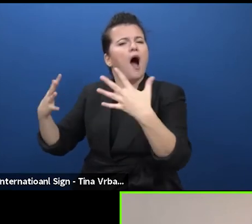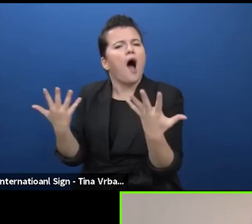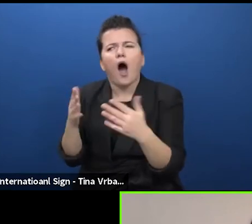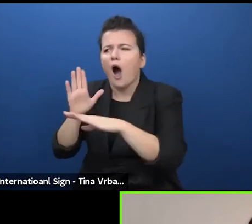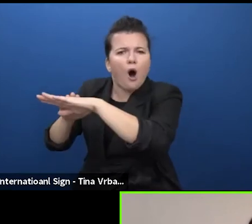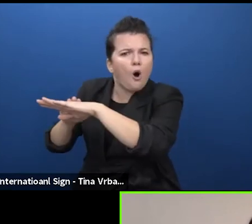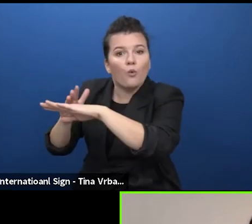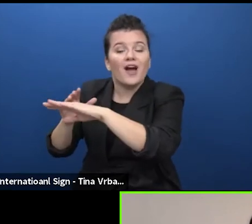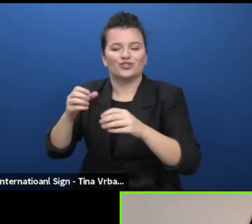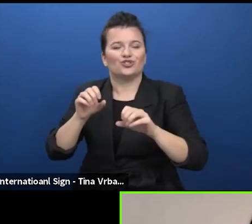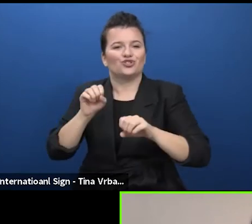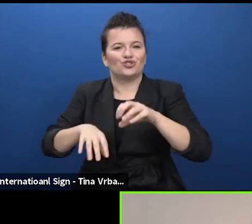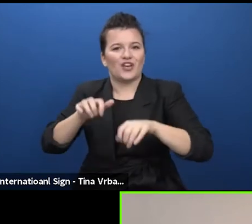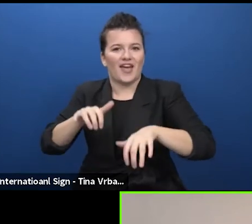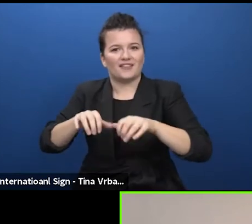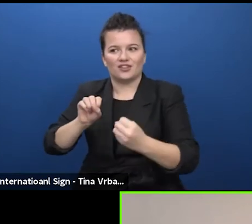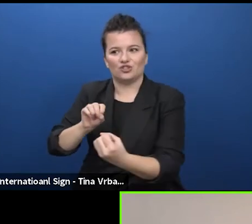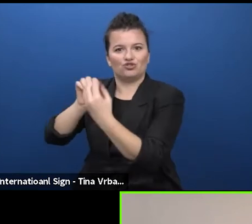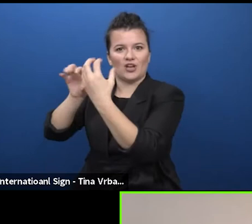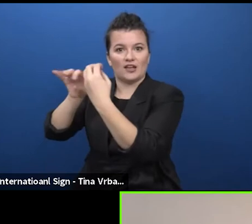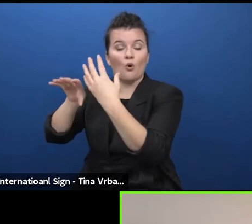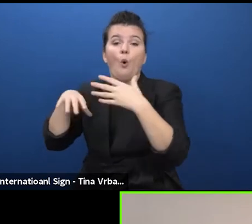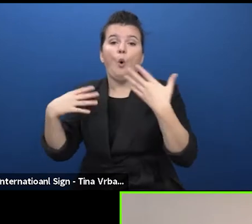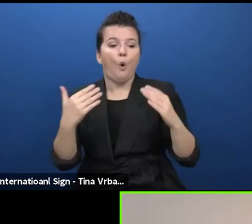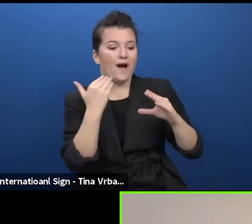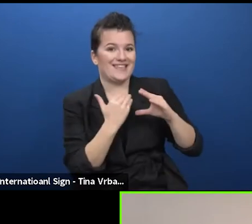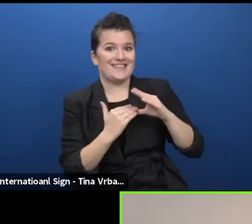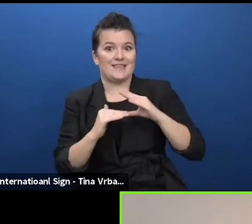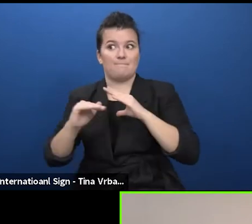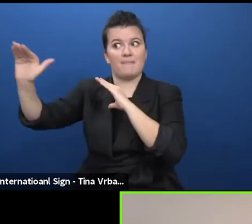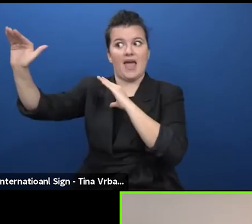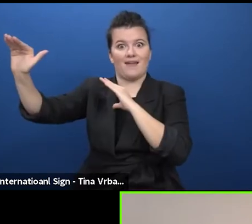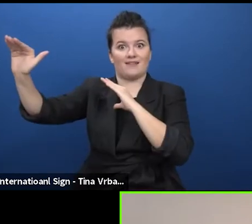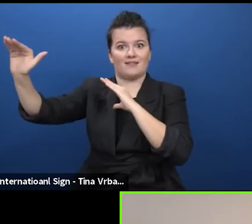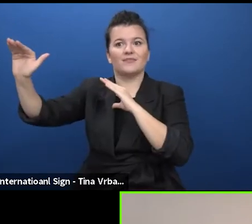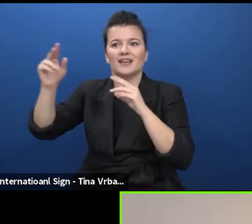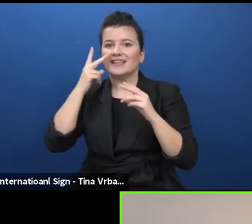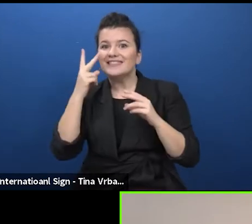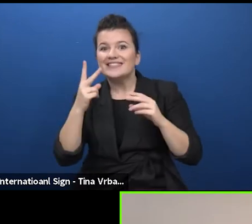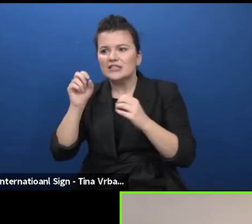or by sending an email to the address that has just been sent, shared in the chat.